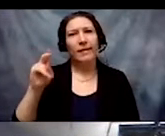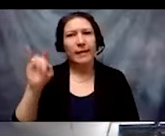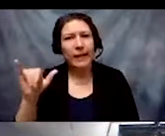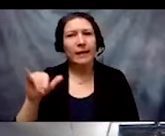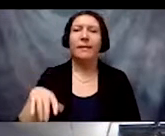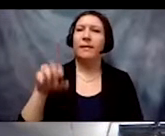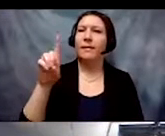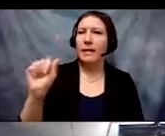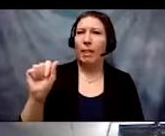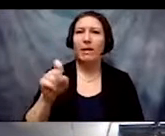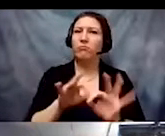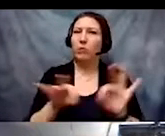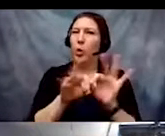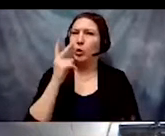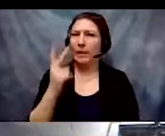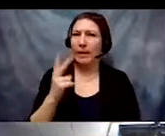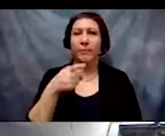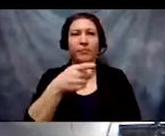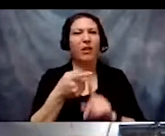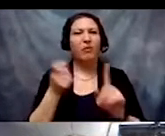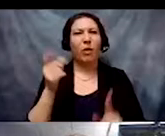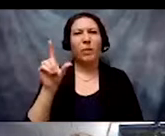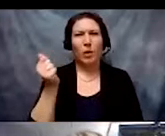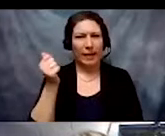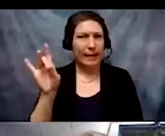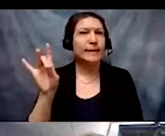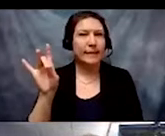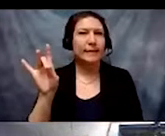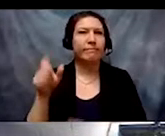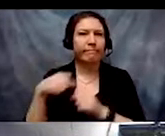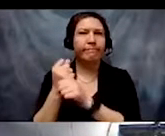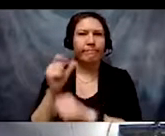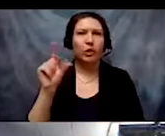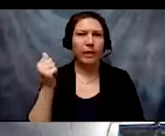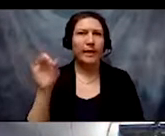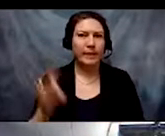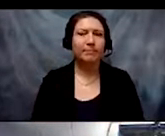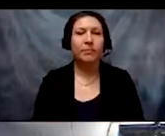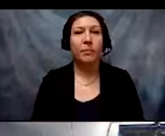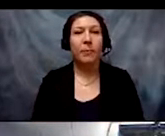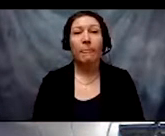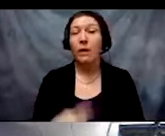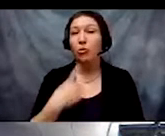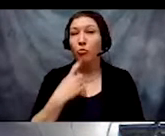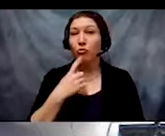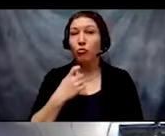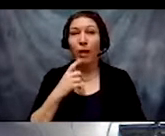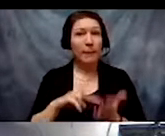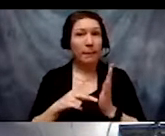This is from the 2018 census data. The red bars on the graph